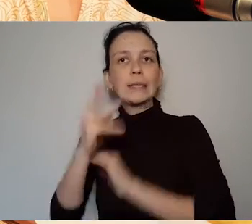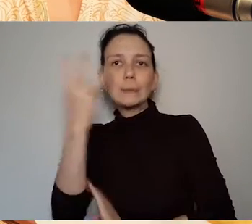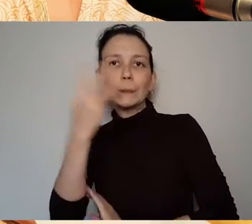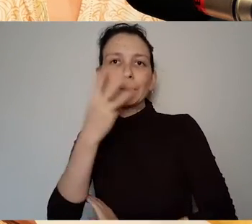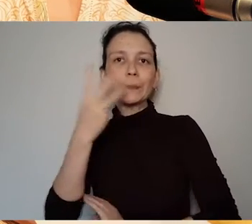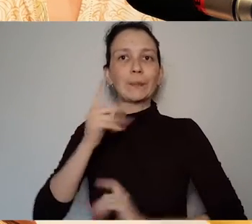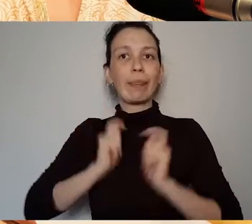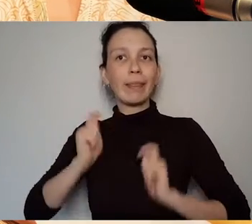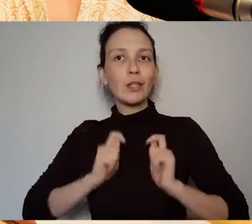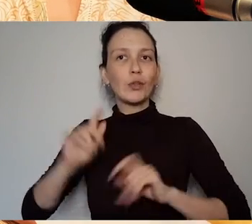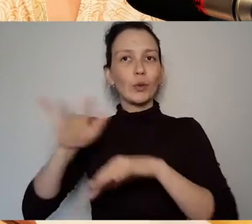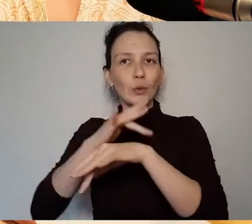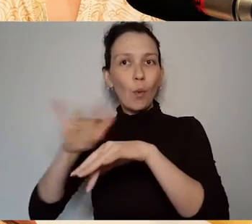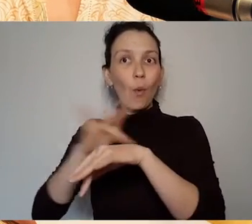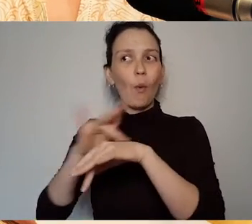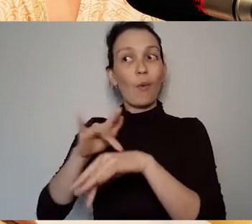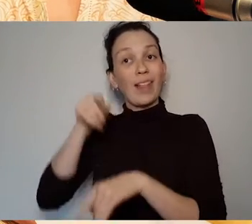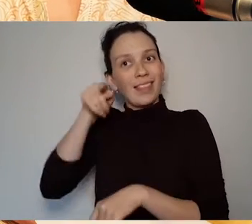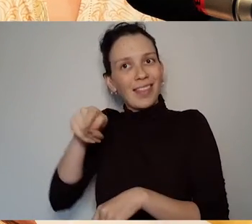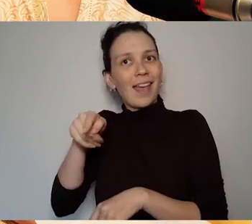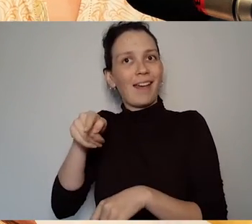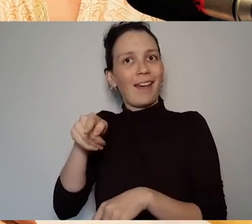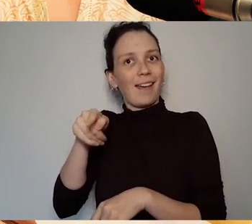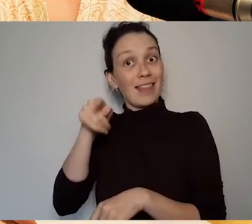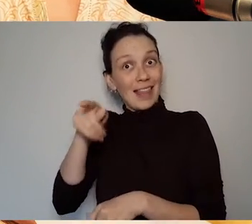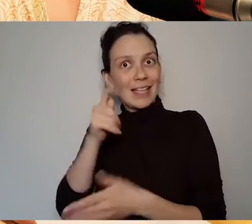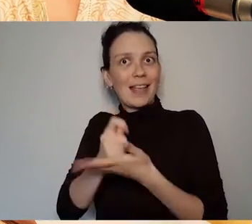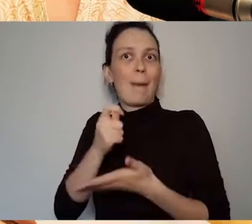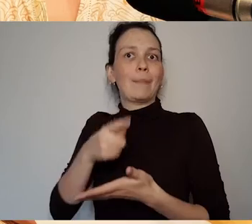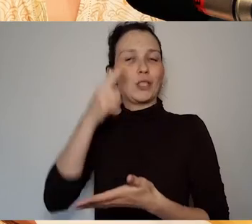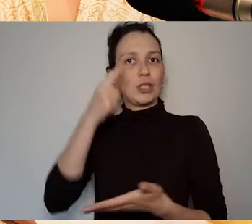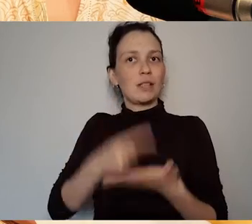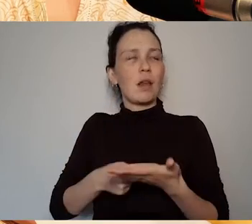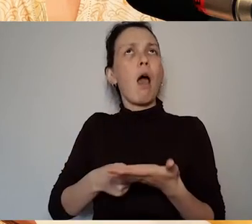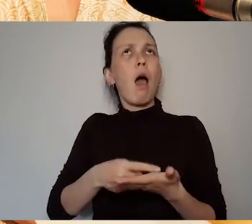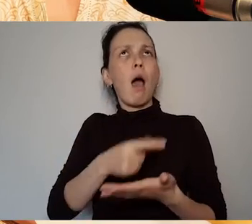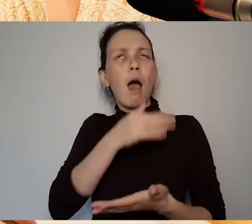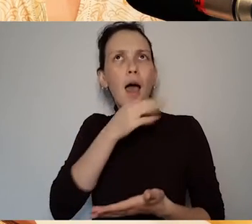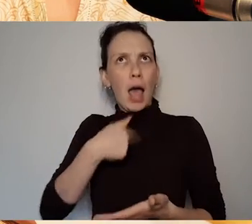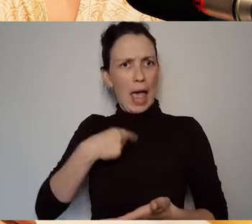write a play. I could I could write a play that critiques Ireland in the same way that the plays